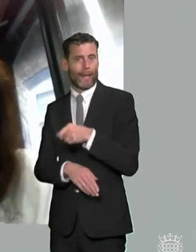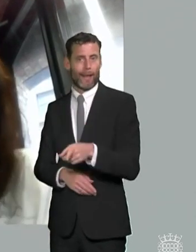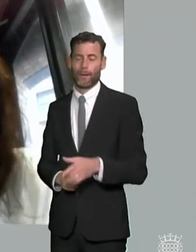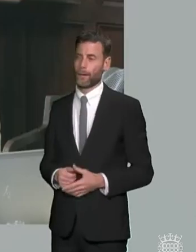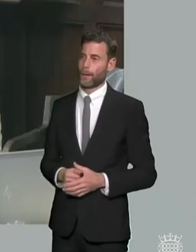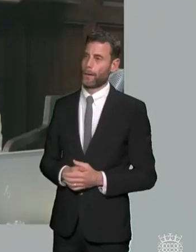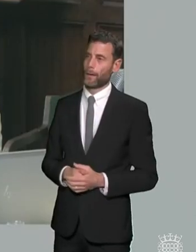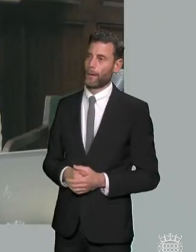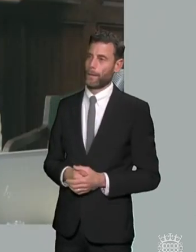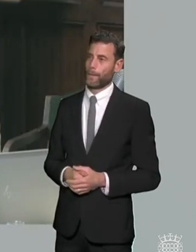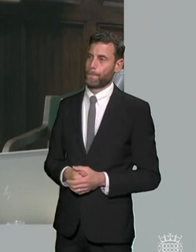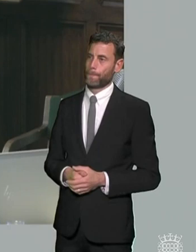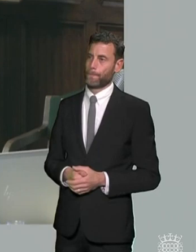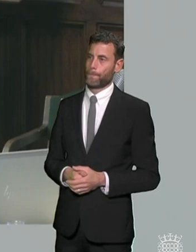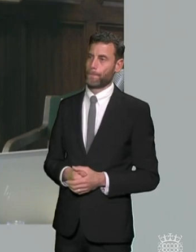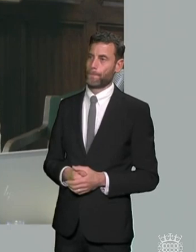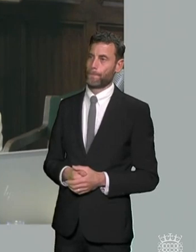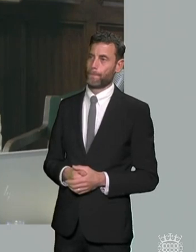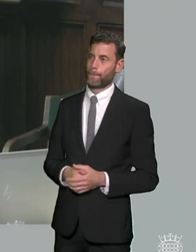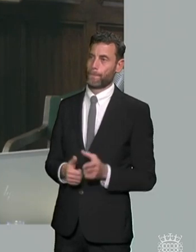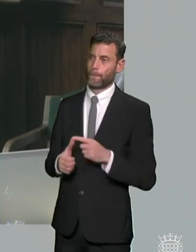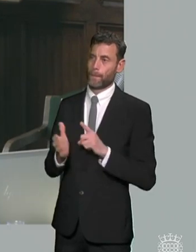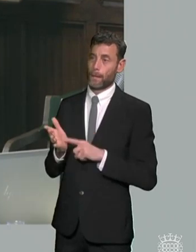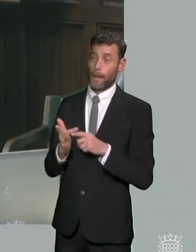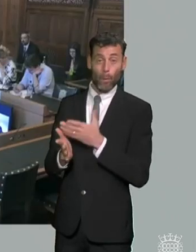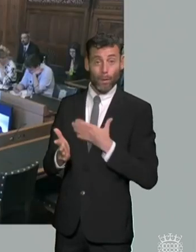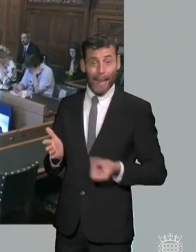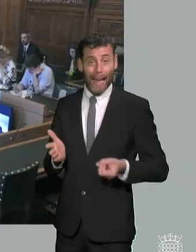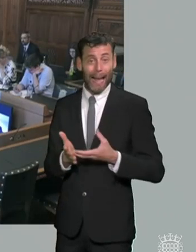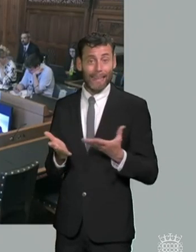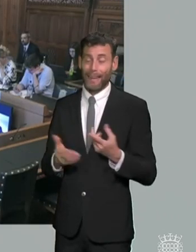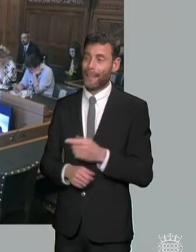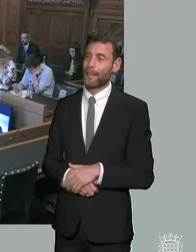thanks imogen ali do you have any further anything further to us i mean i guess the only thing i